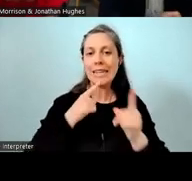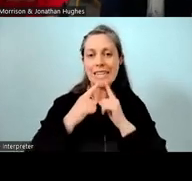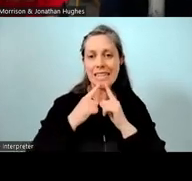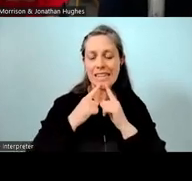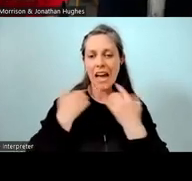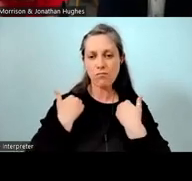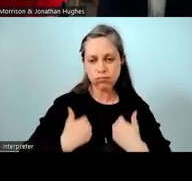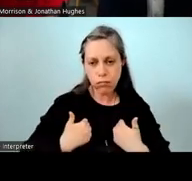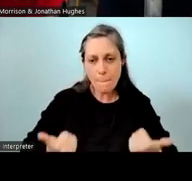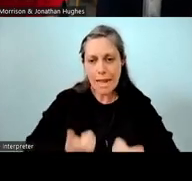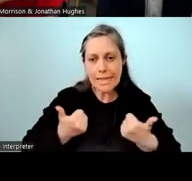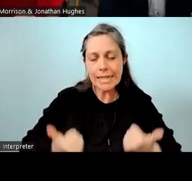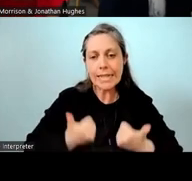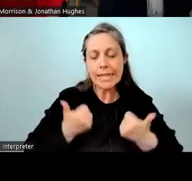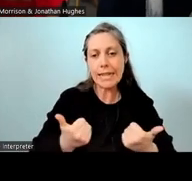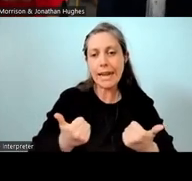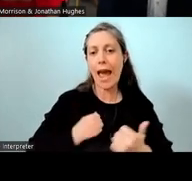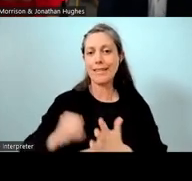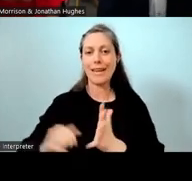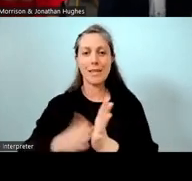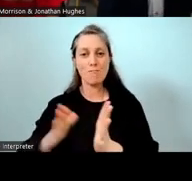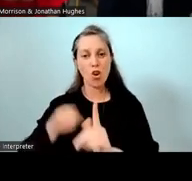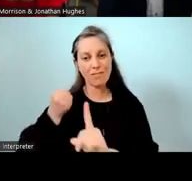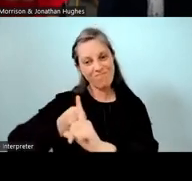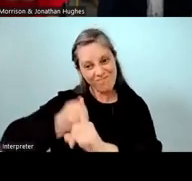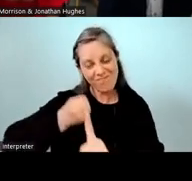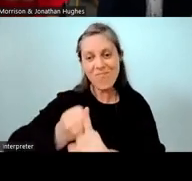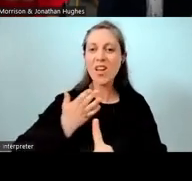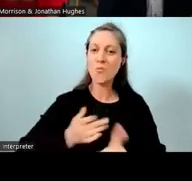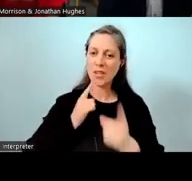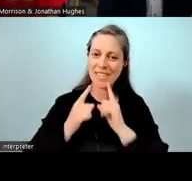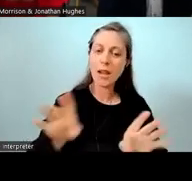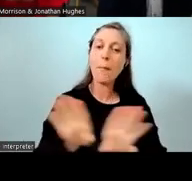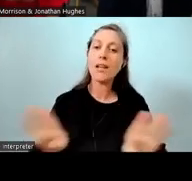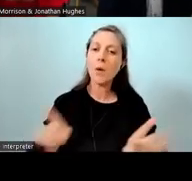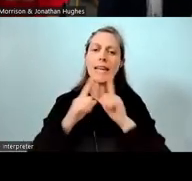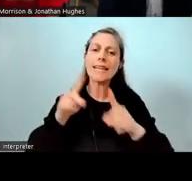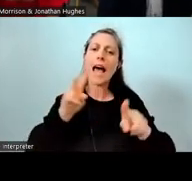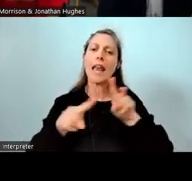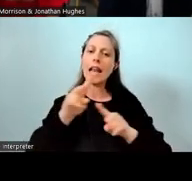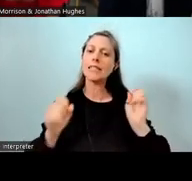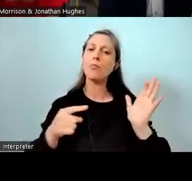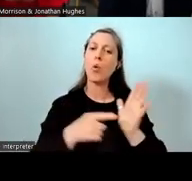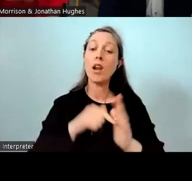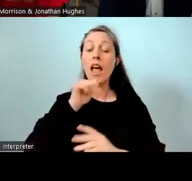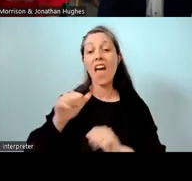We'd make sure we have plenty of data there, Stacey. But also, the analysis of the data was really important. If kids were struggling a little bit,